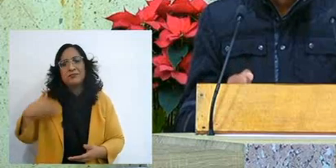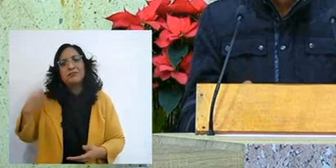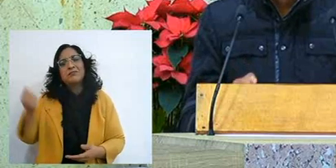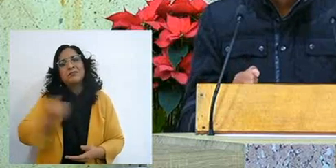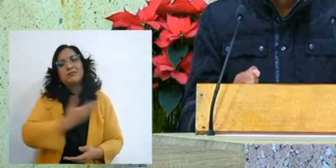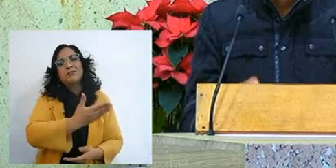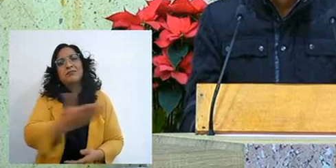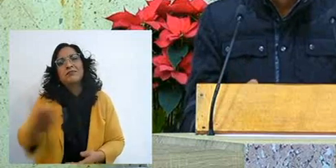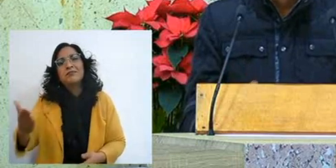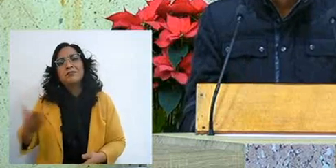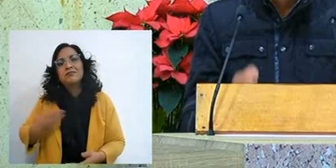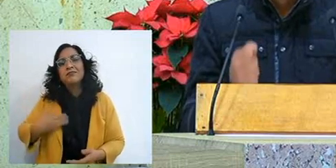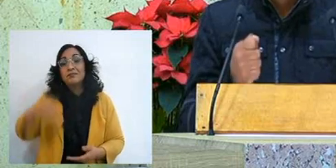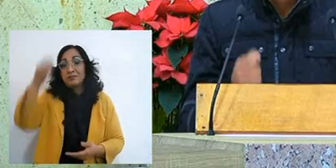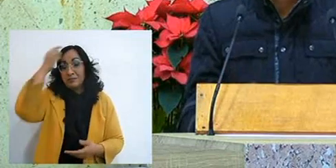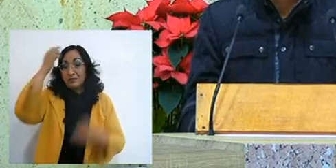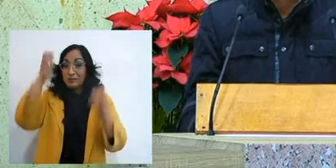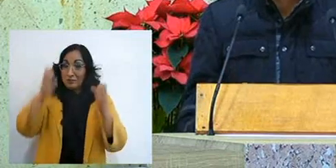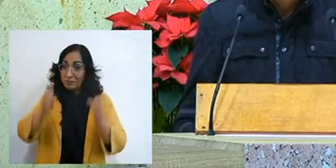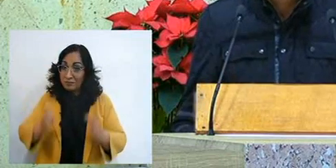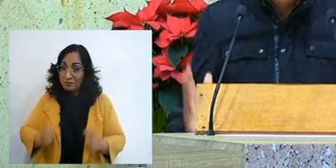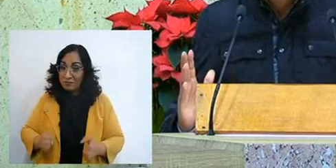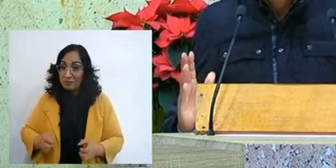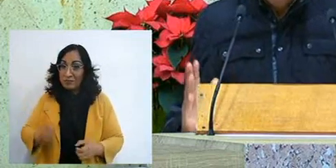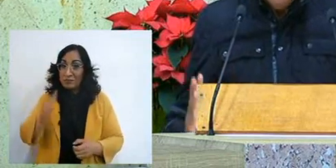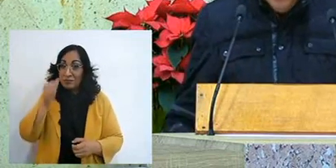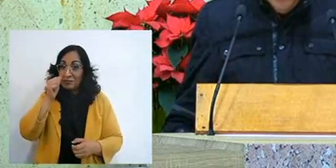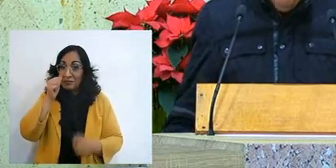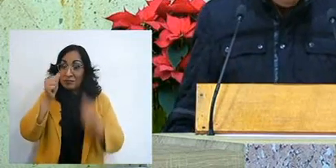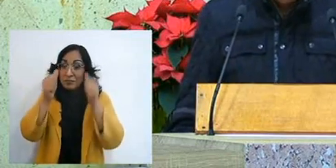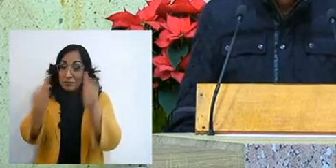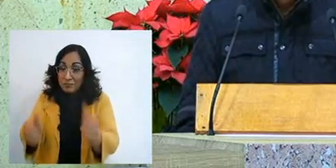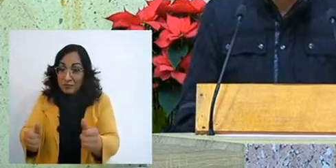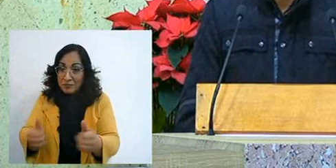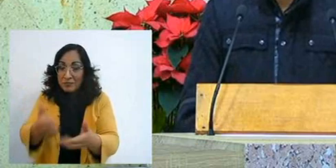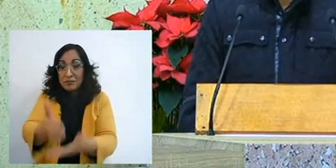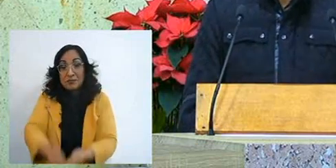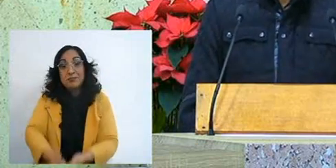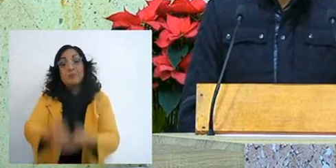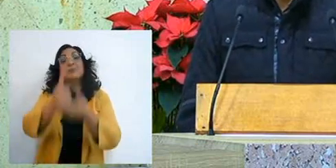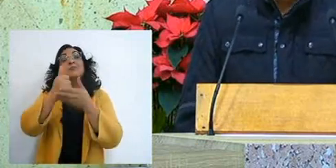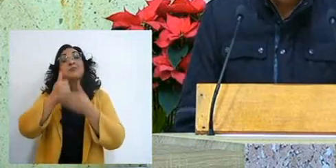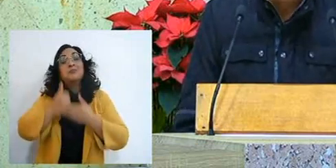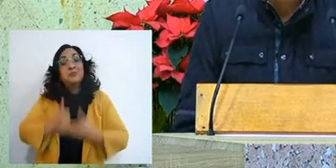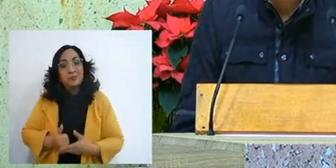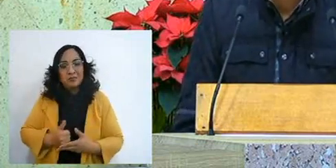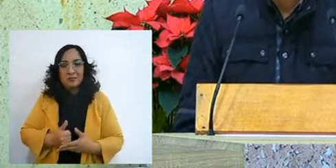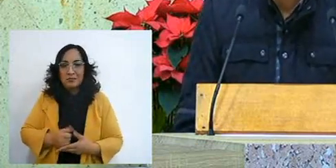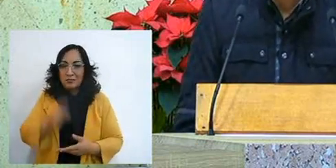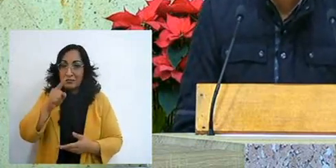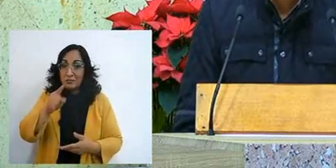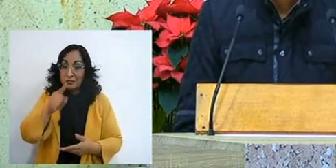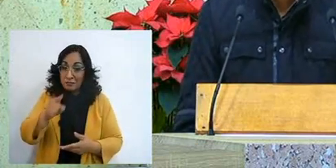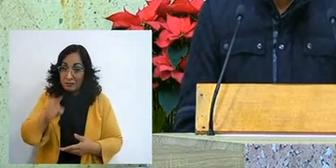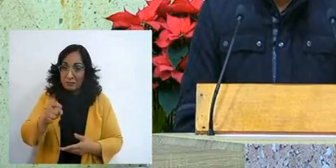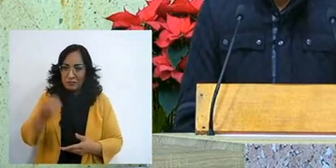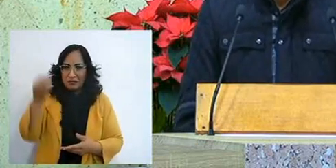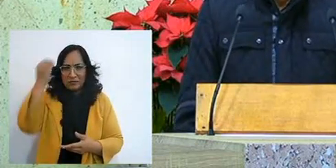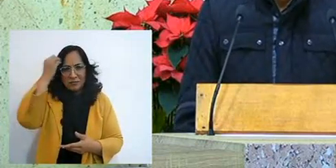to extend his hand and lift us up again, if we have already forgotten God,